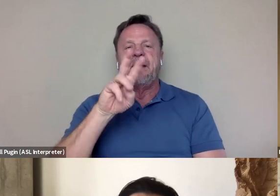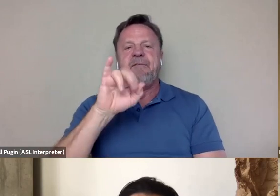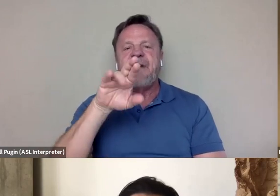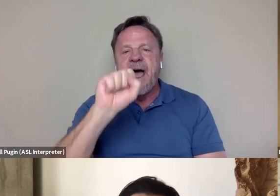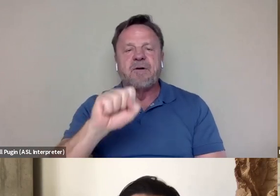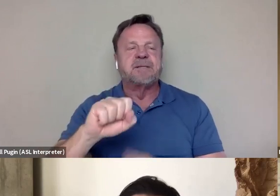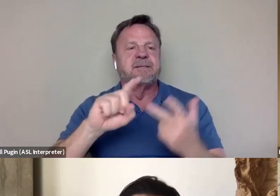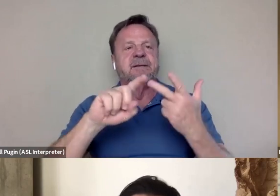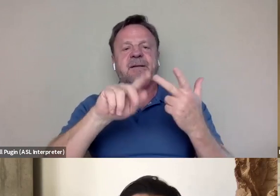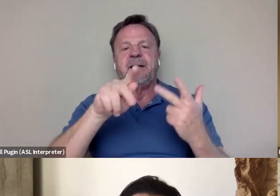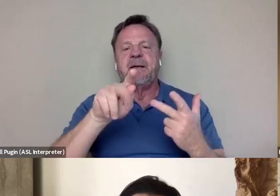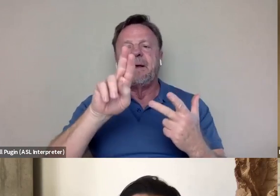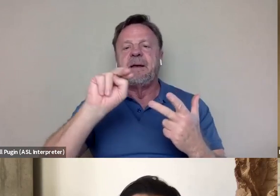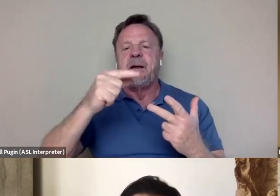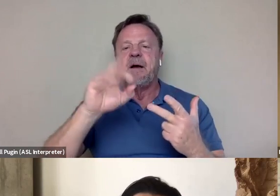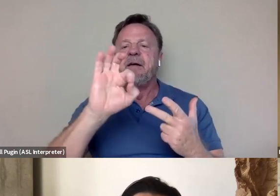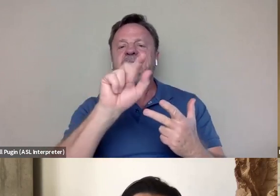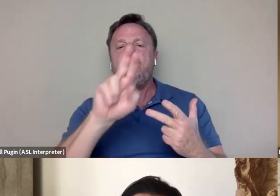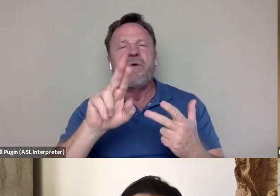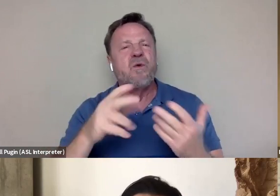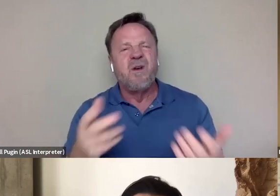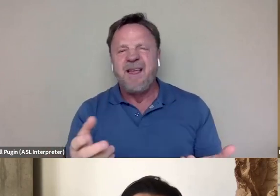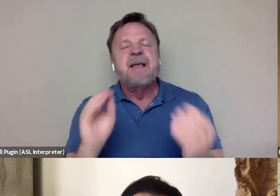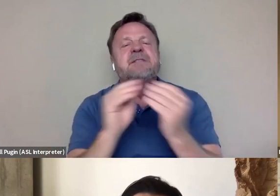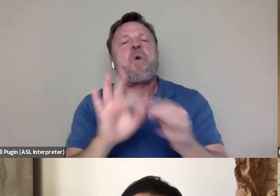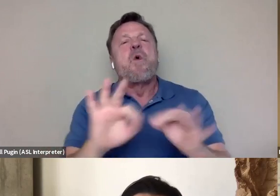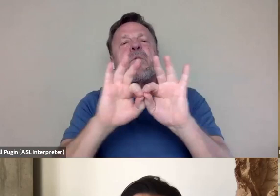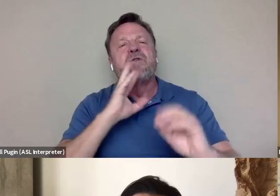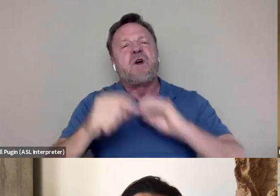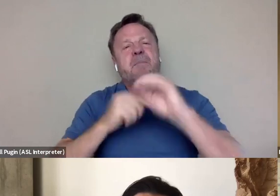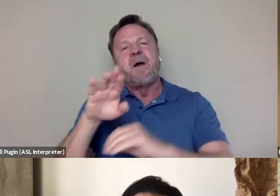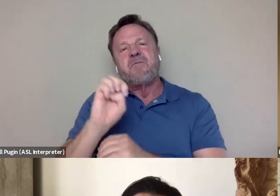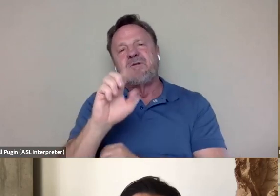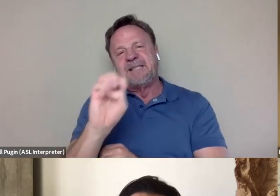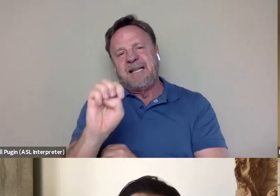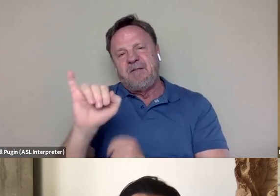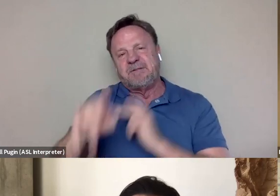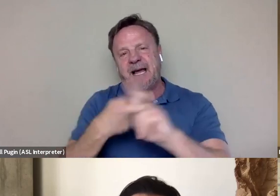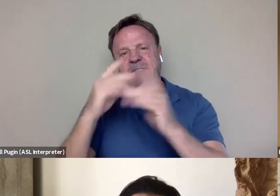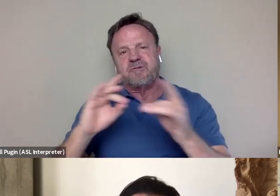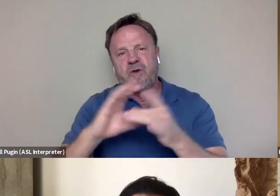it's more important now than ever to talk about stories like Bruce Lee and show us,